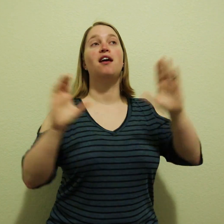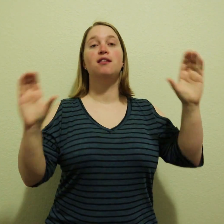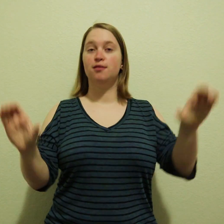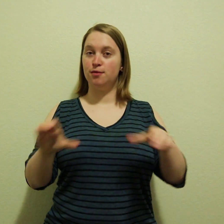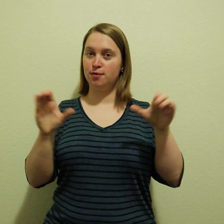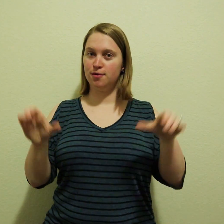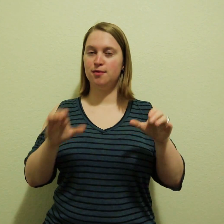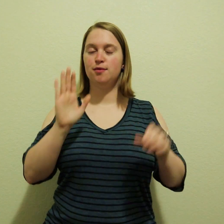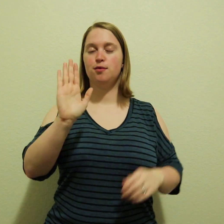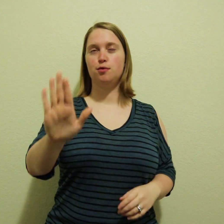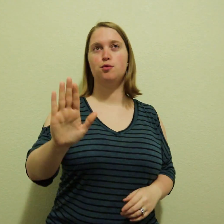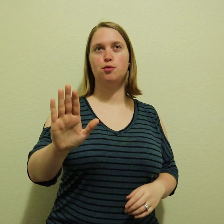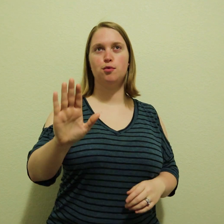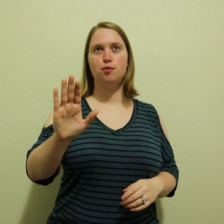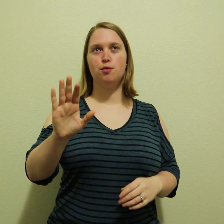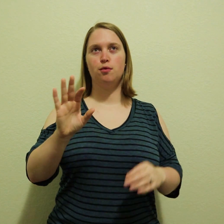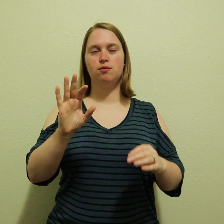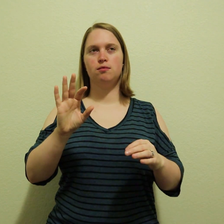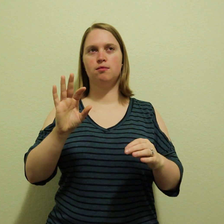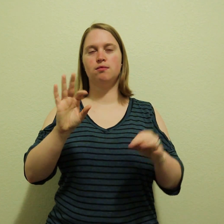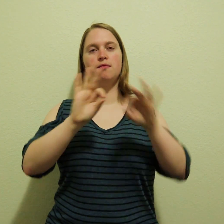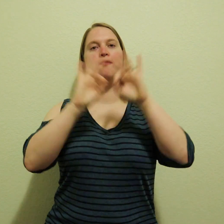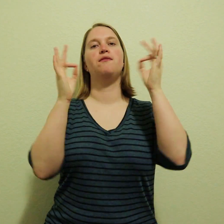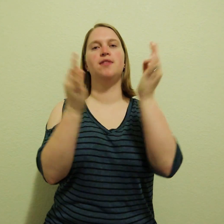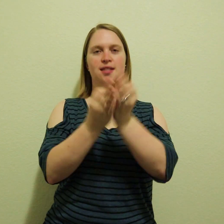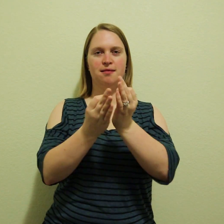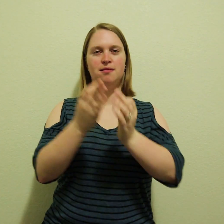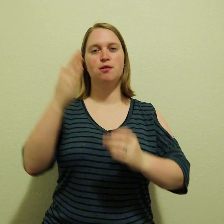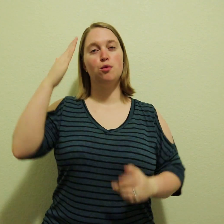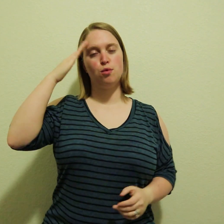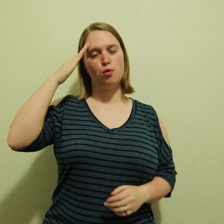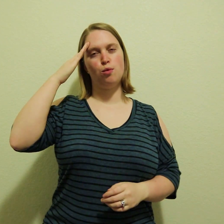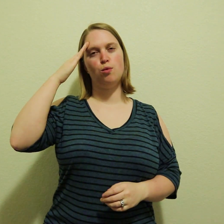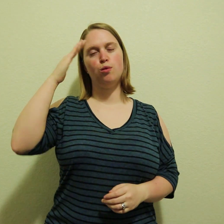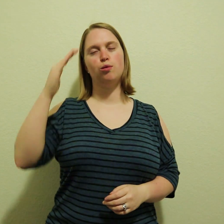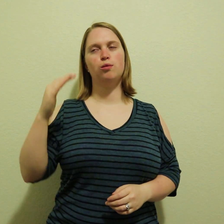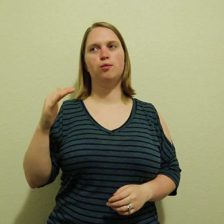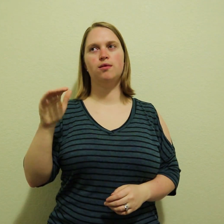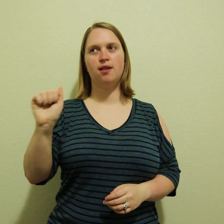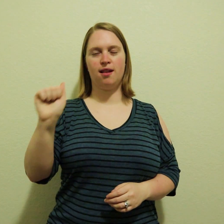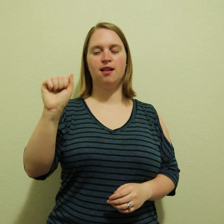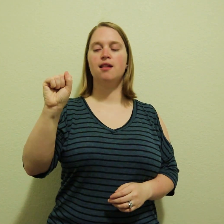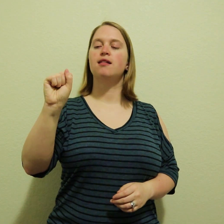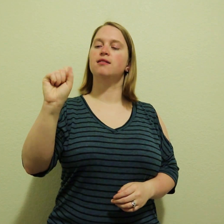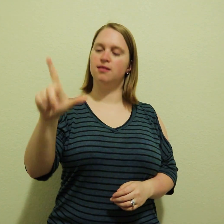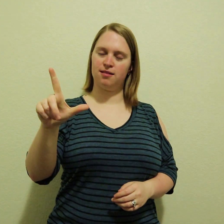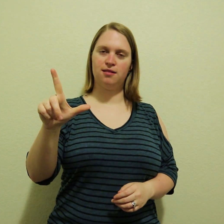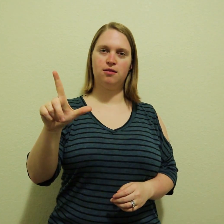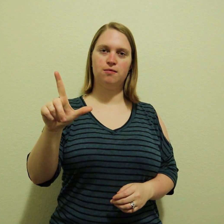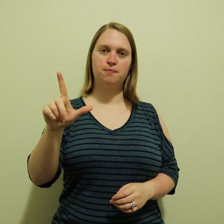Do your family know ASL?